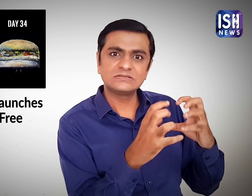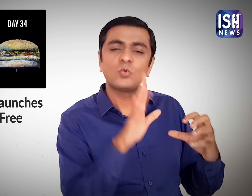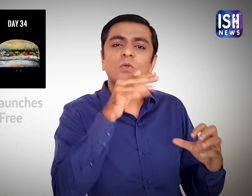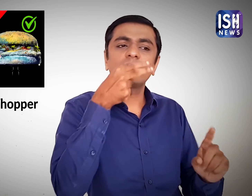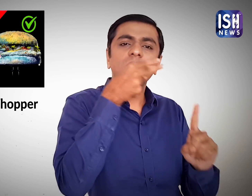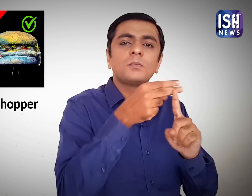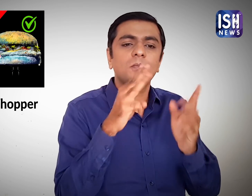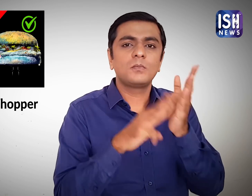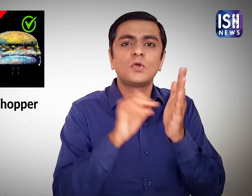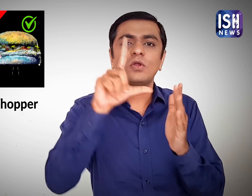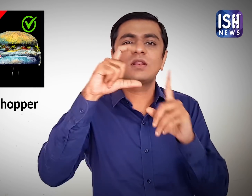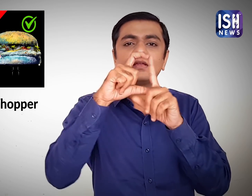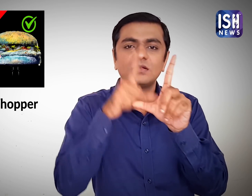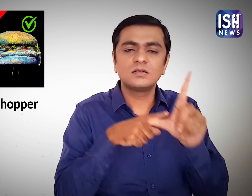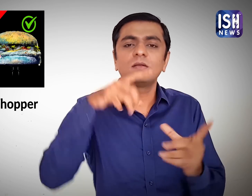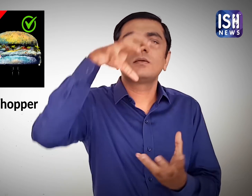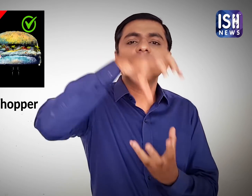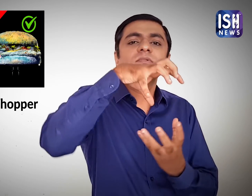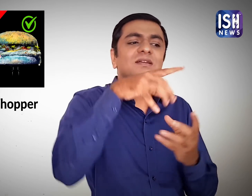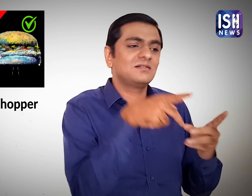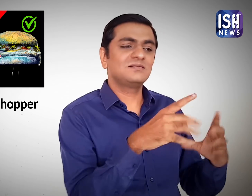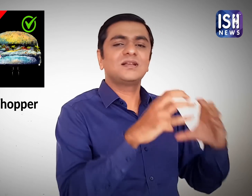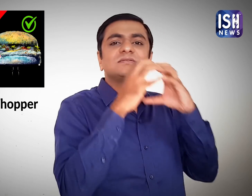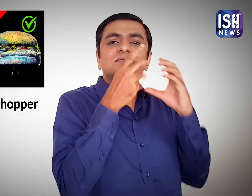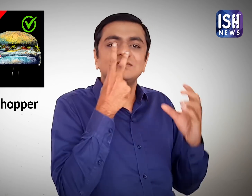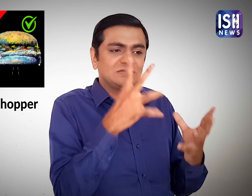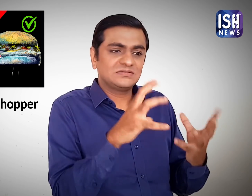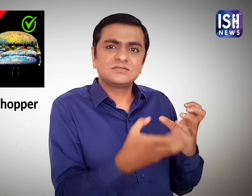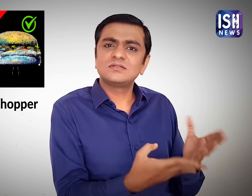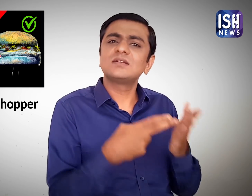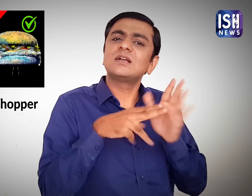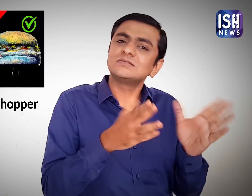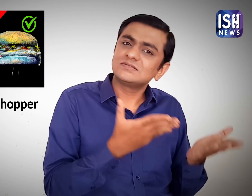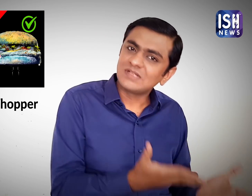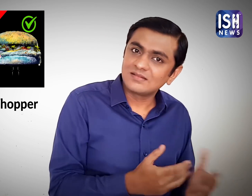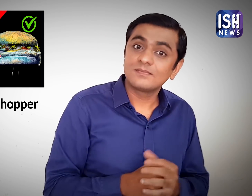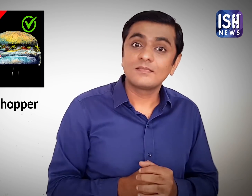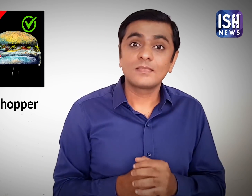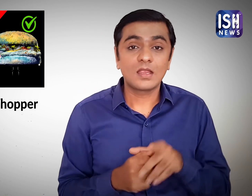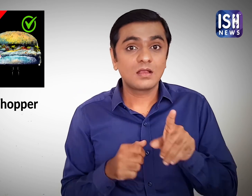The natural decayed burger was named as "Moldy Burger" The burger decayed because it was natural.